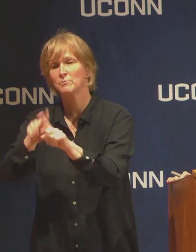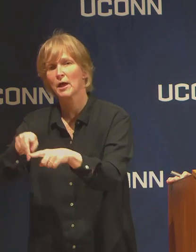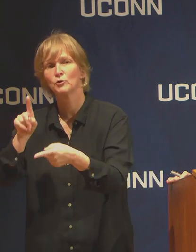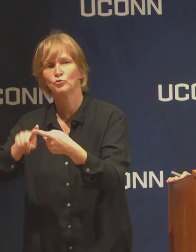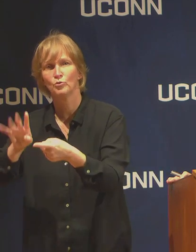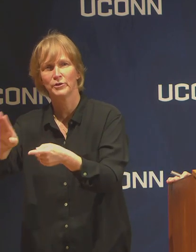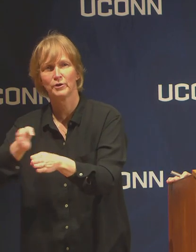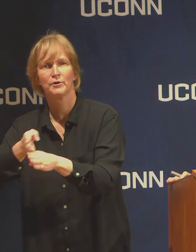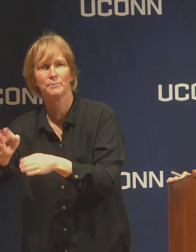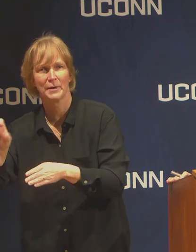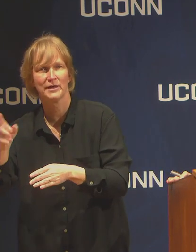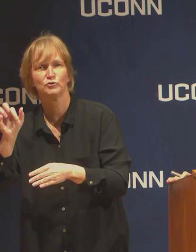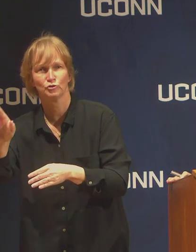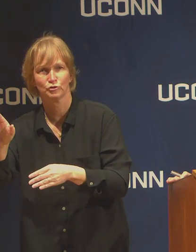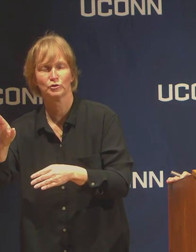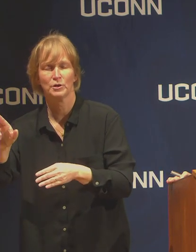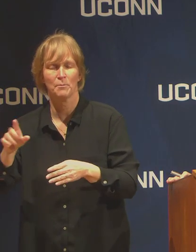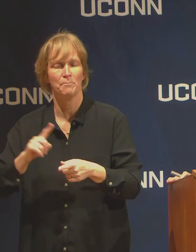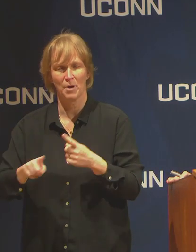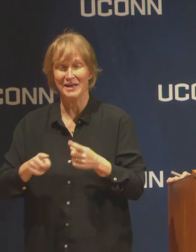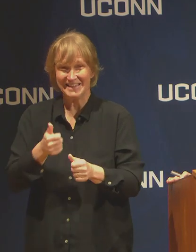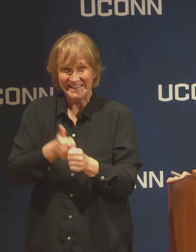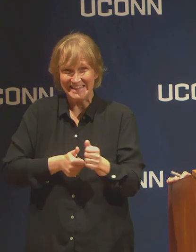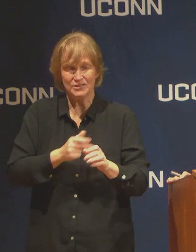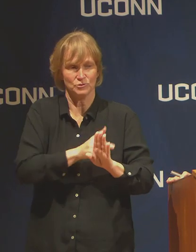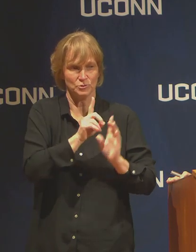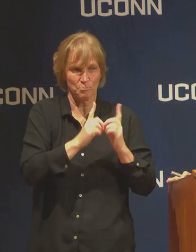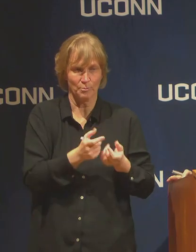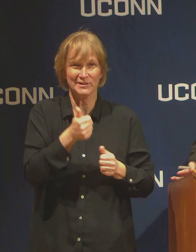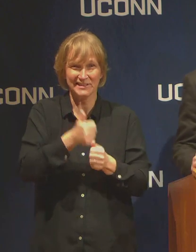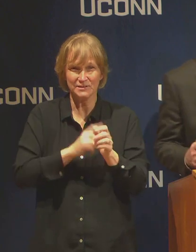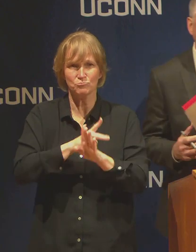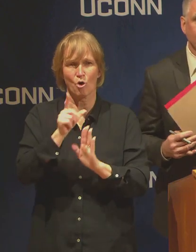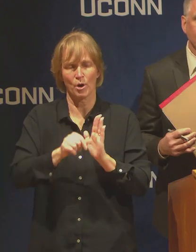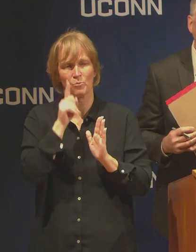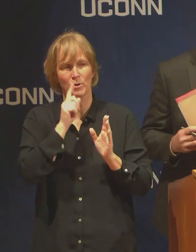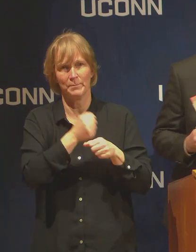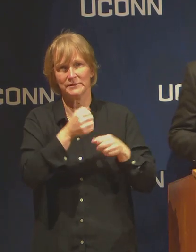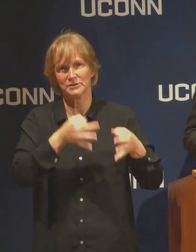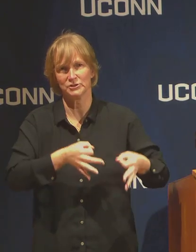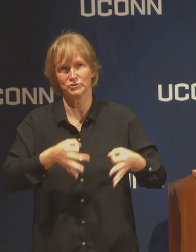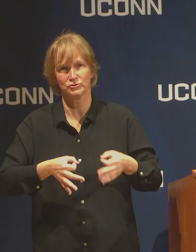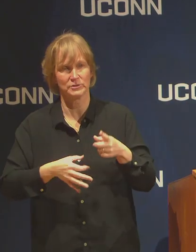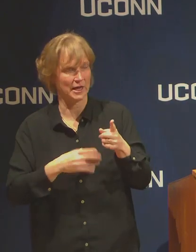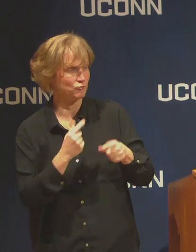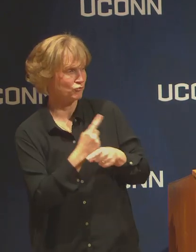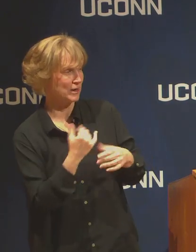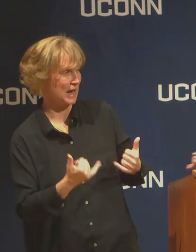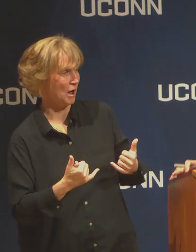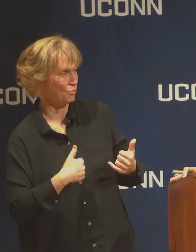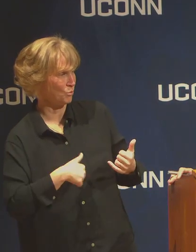but those determinations will be done program by program. To clarify we're talking about the University Senate.